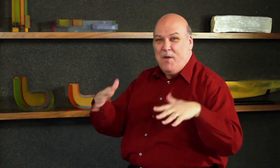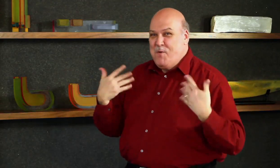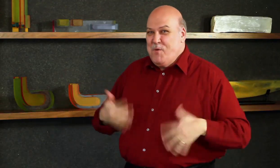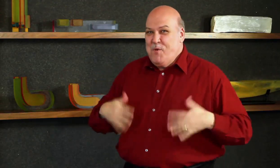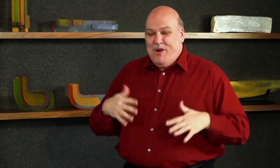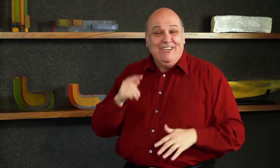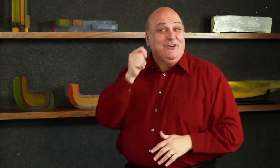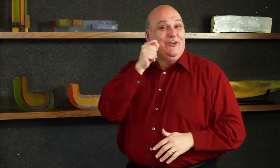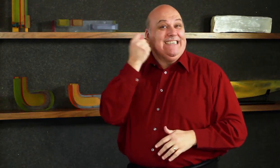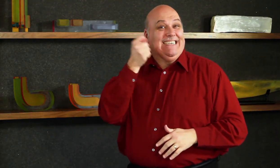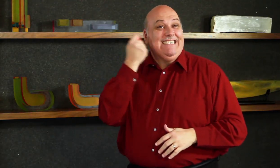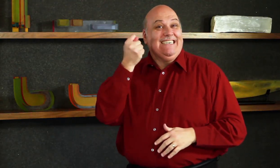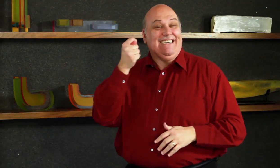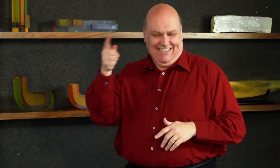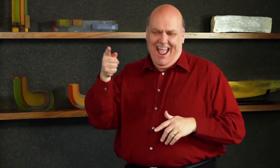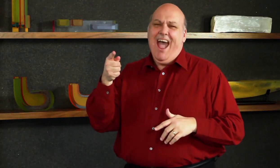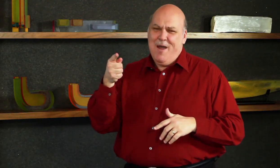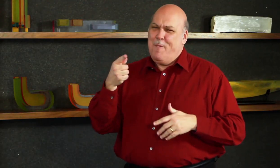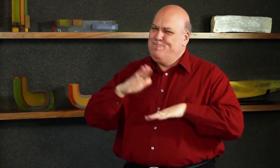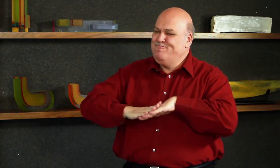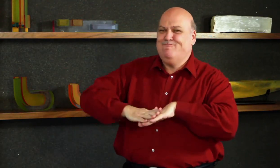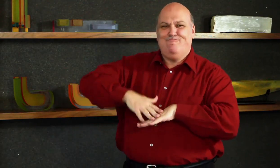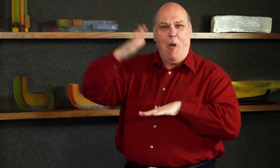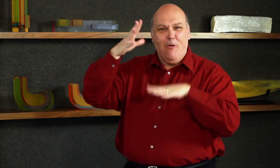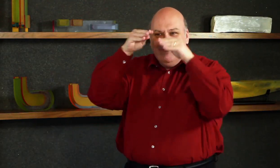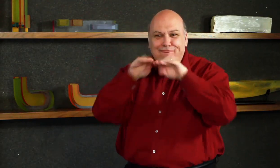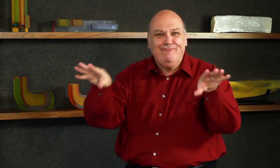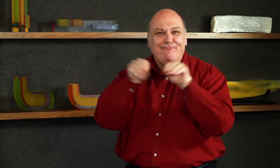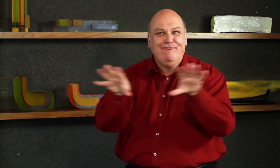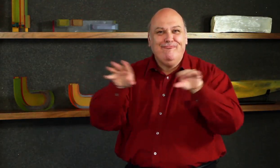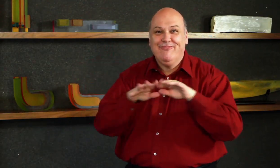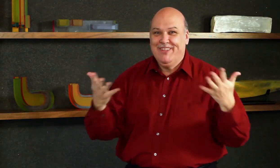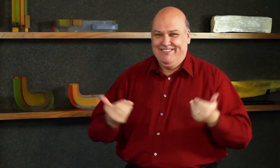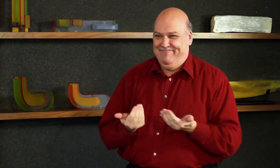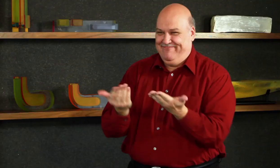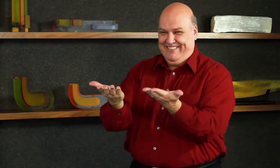report with tidbits on happenings in the deaf entertainment industry. Here comes Tristan!